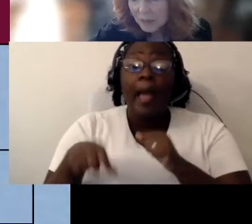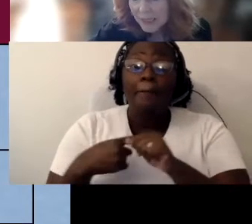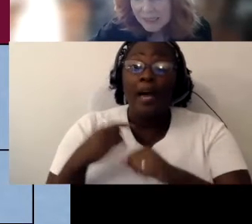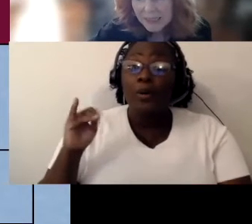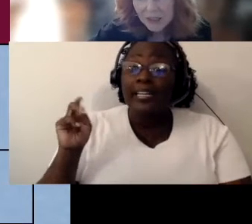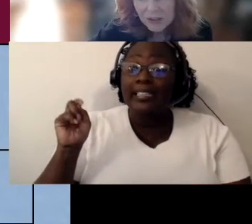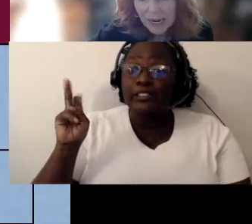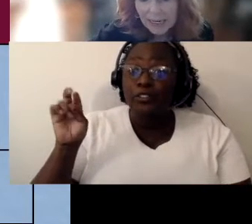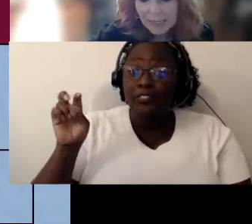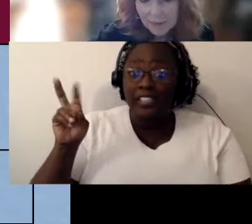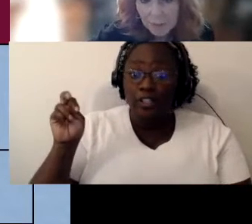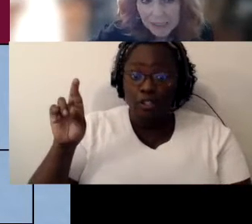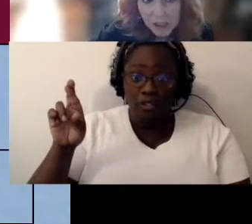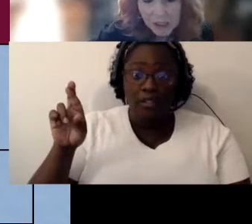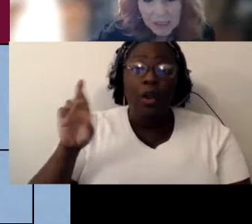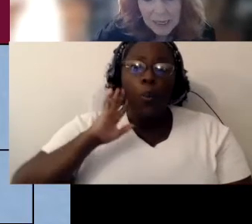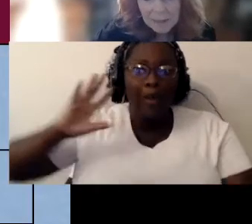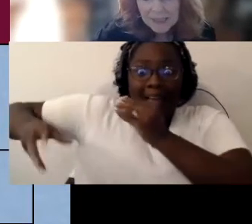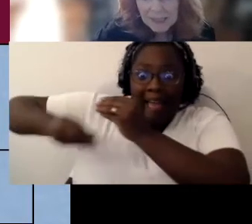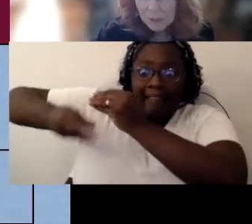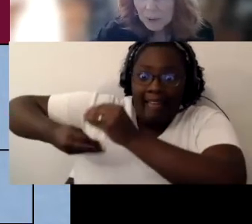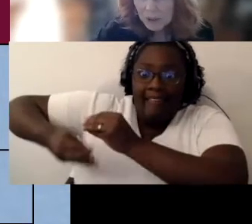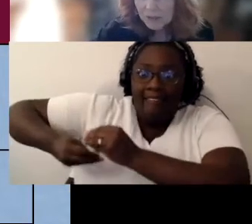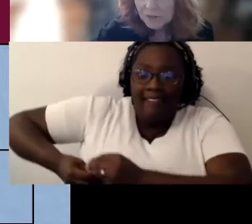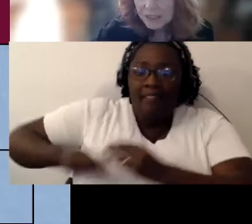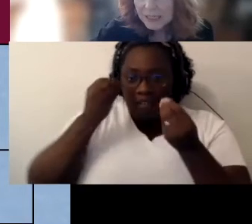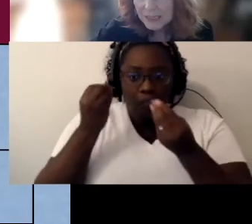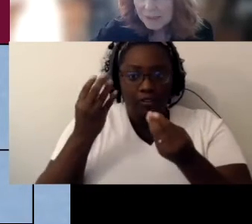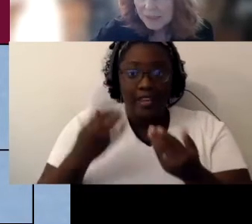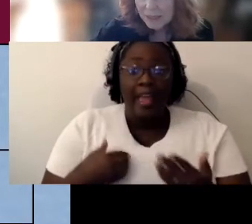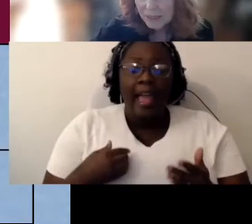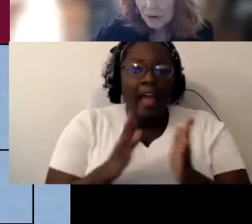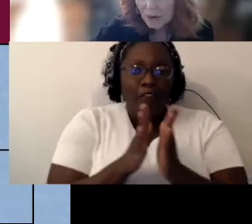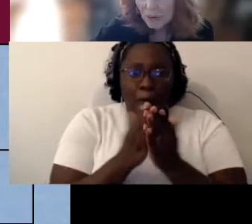And we continue to add information but there is a booklet for teams that I know